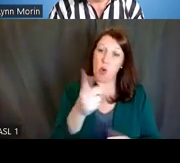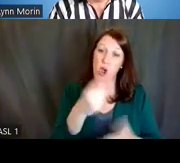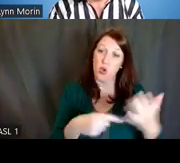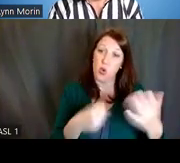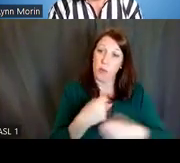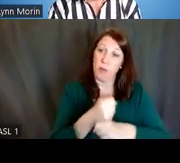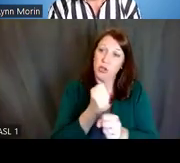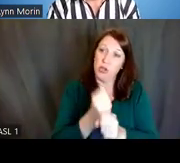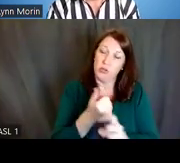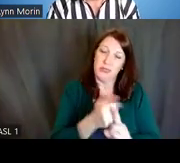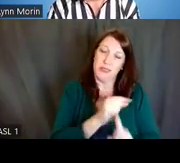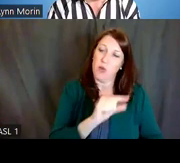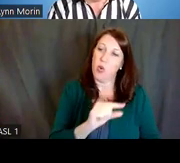so that others can take interest.